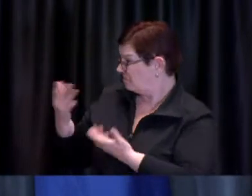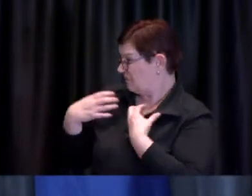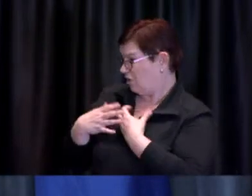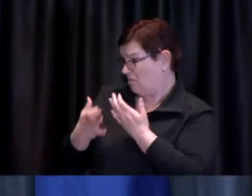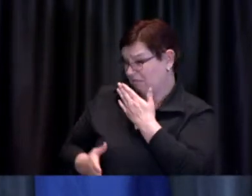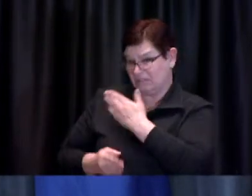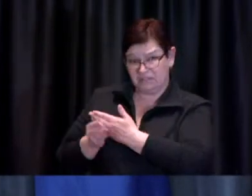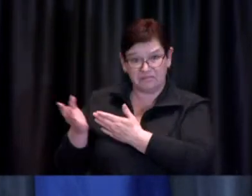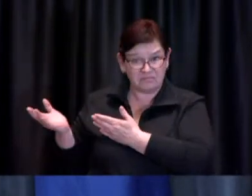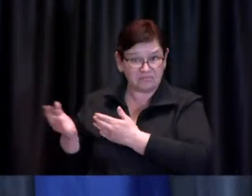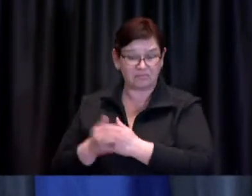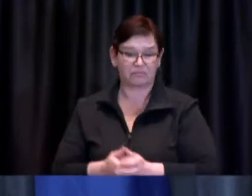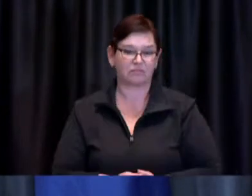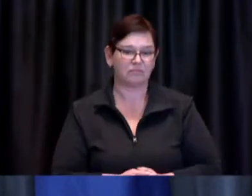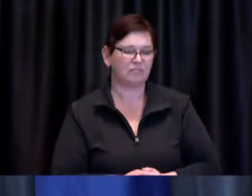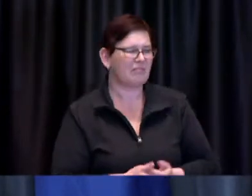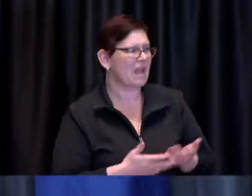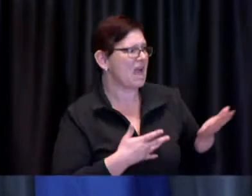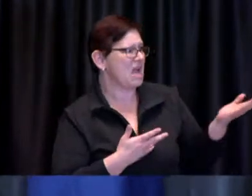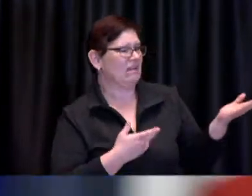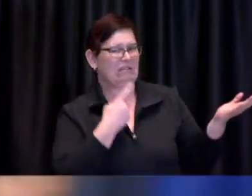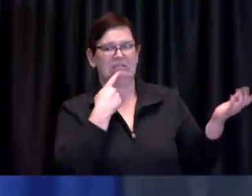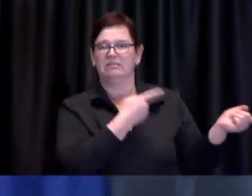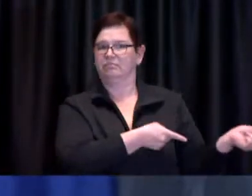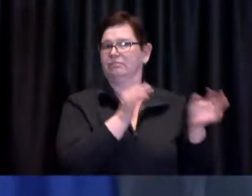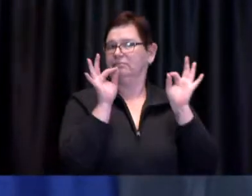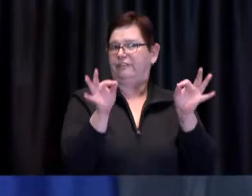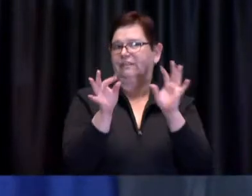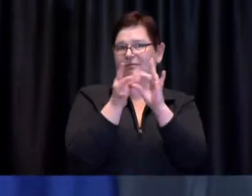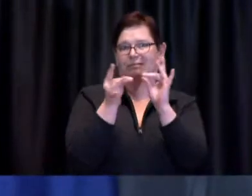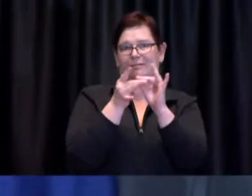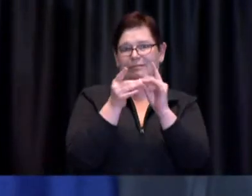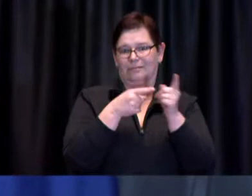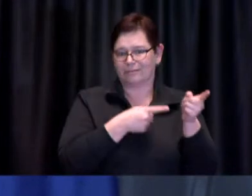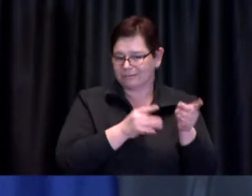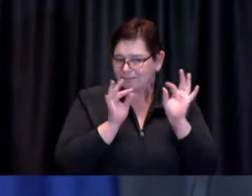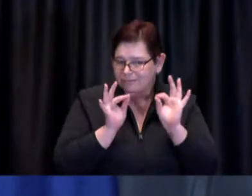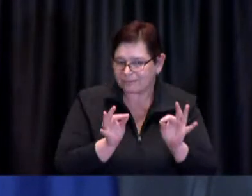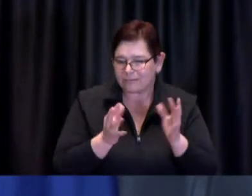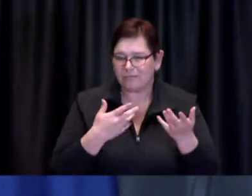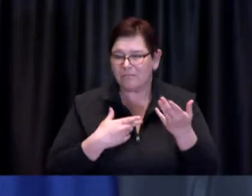Mayor Tory: Well I think Dr. de Villa has said it very well I will just say that I would obviously abide as I